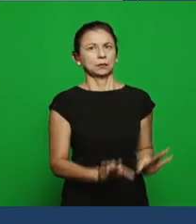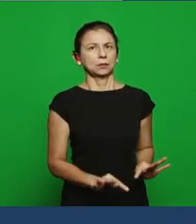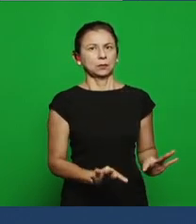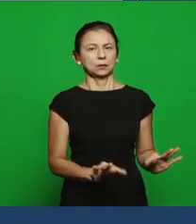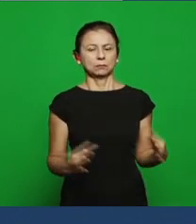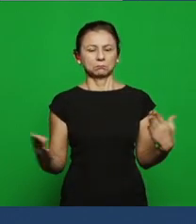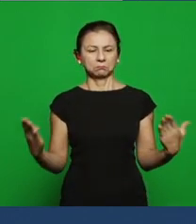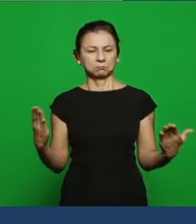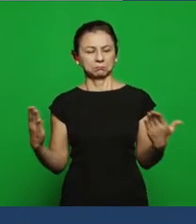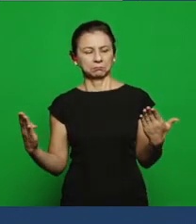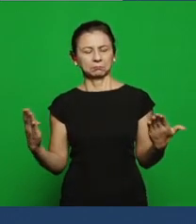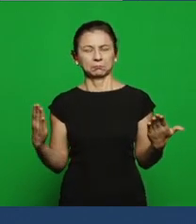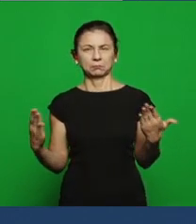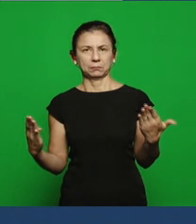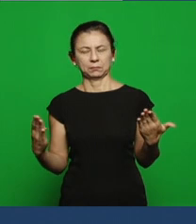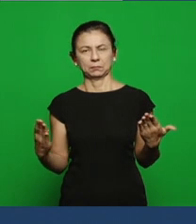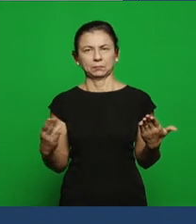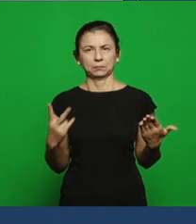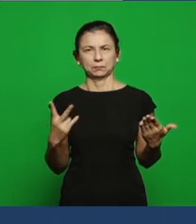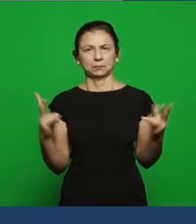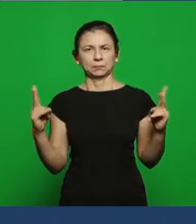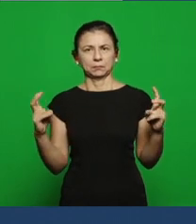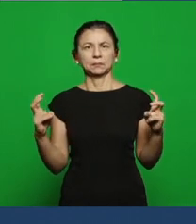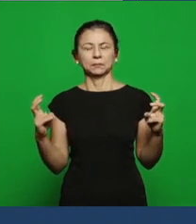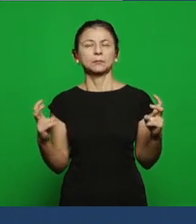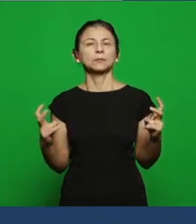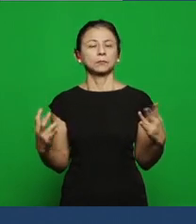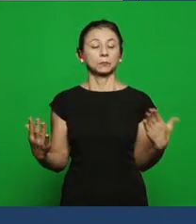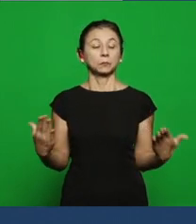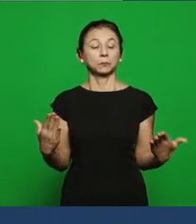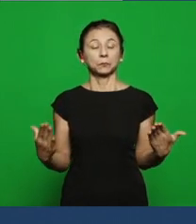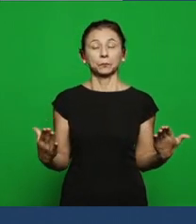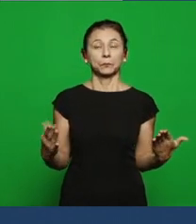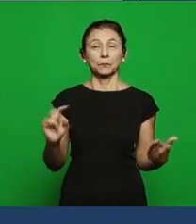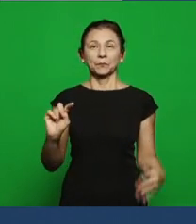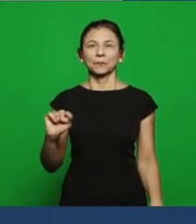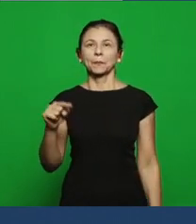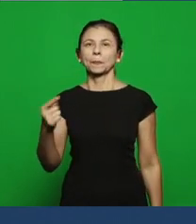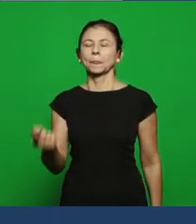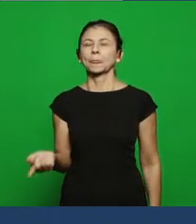subjects and we’ll be back in a while